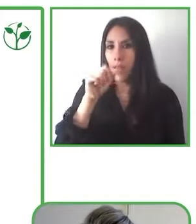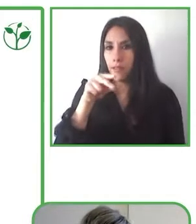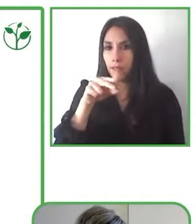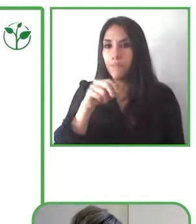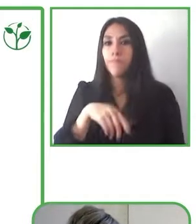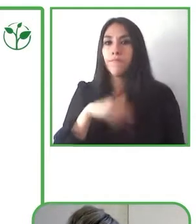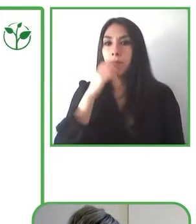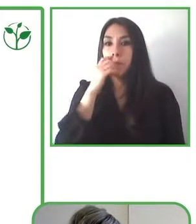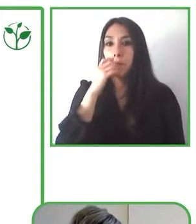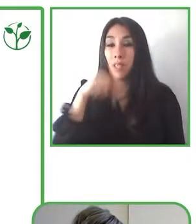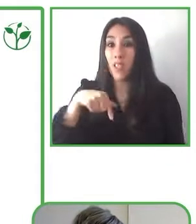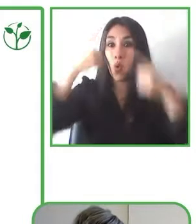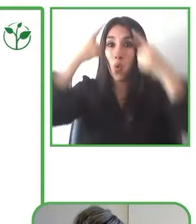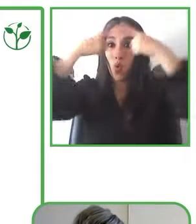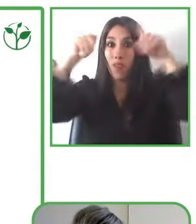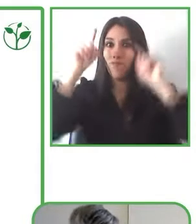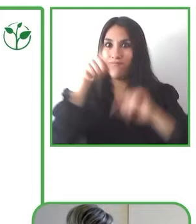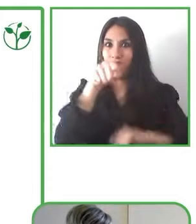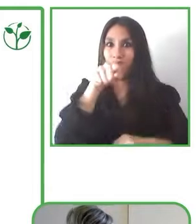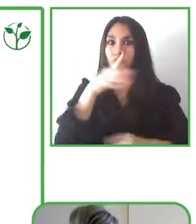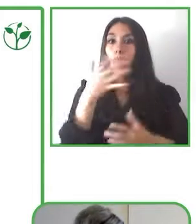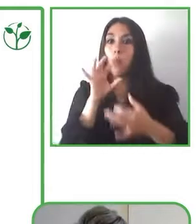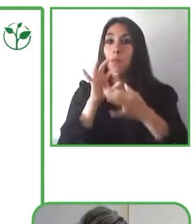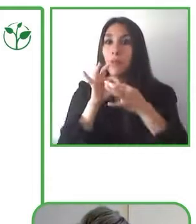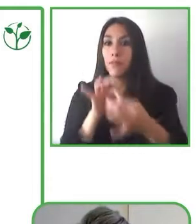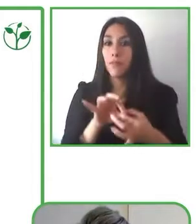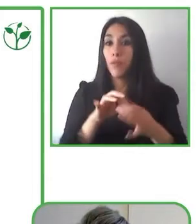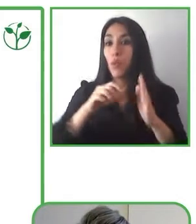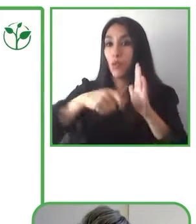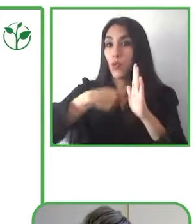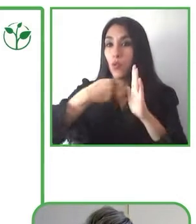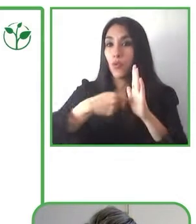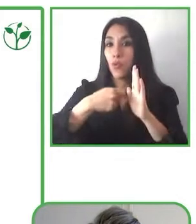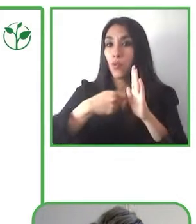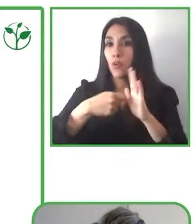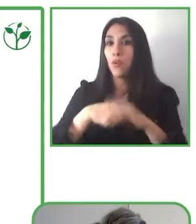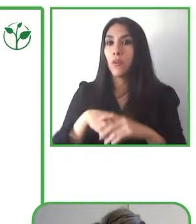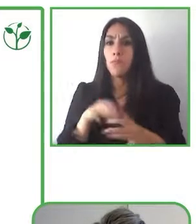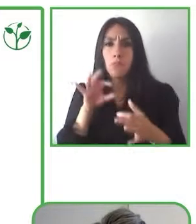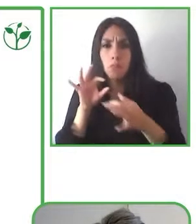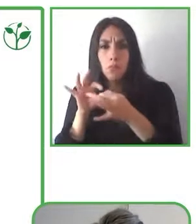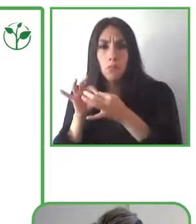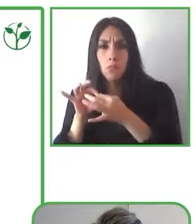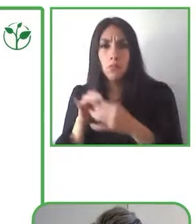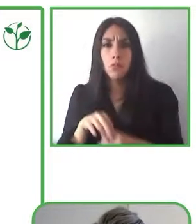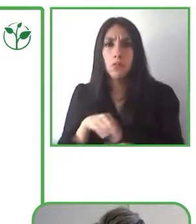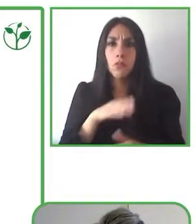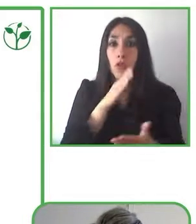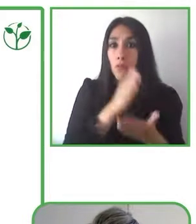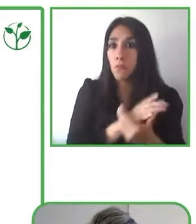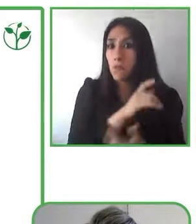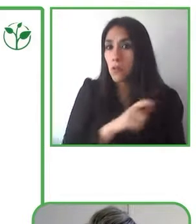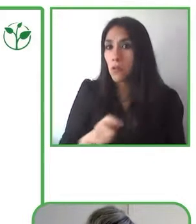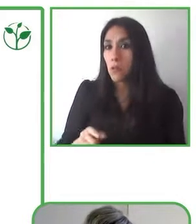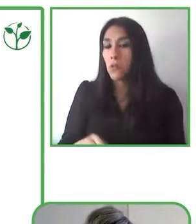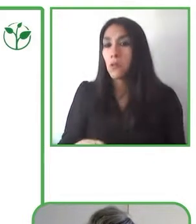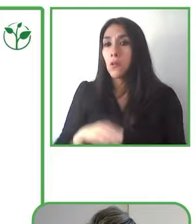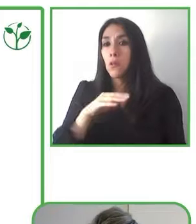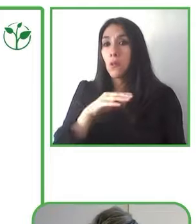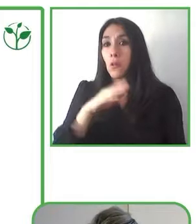With these projects between APA and VEM CA we want to make a greater social